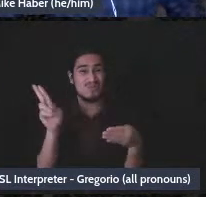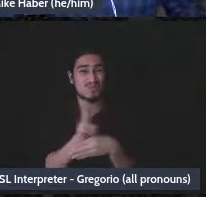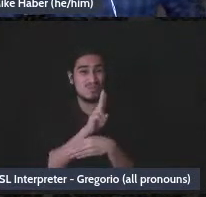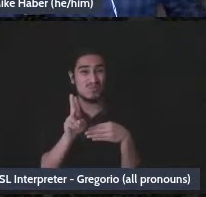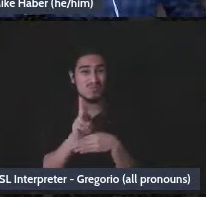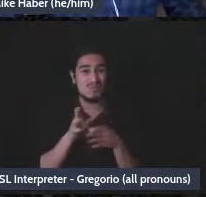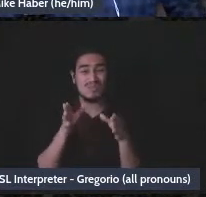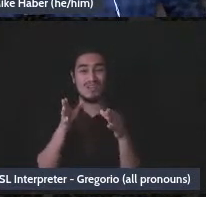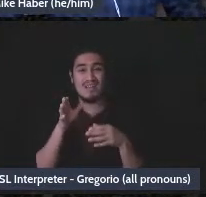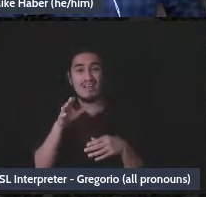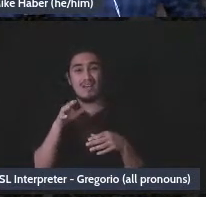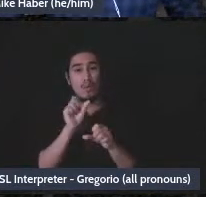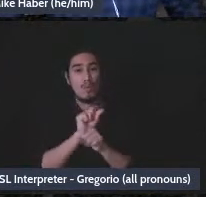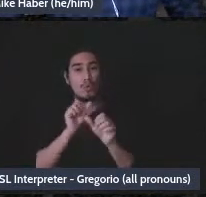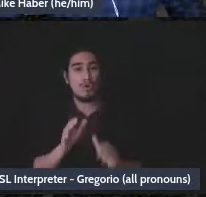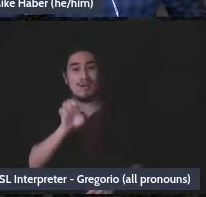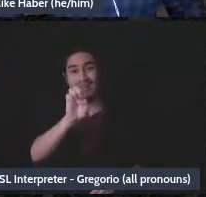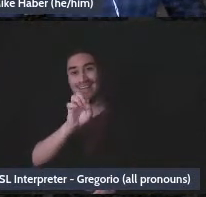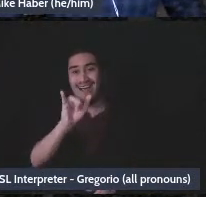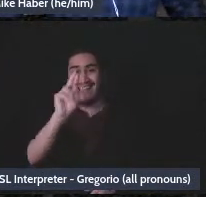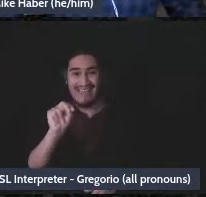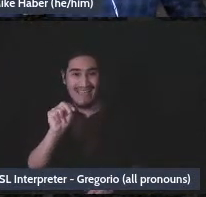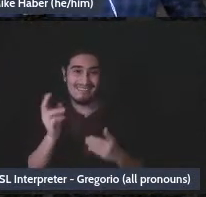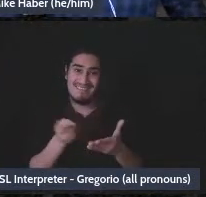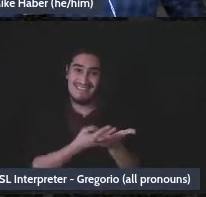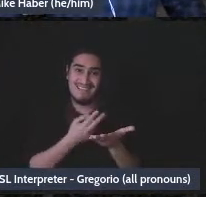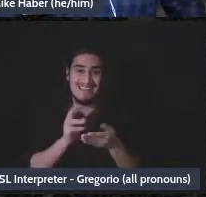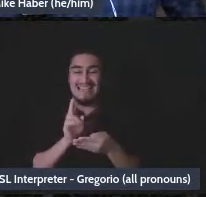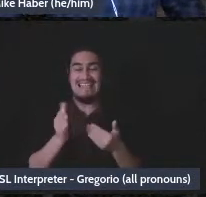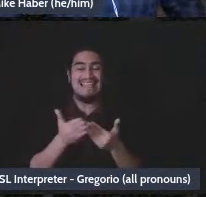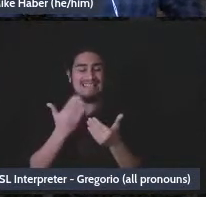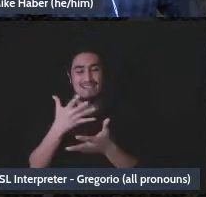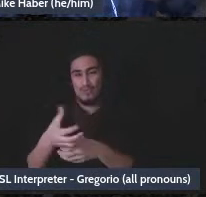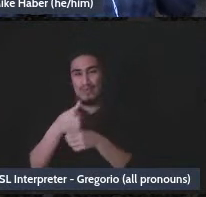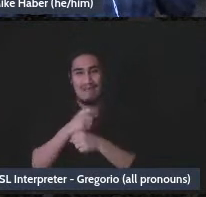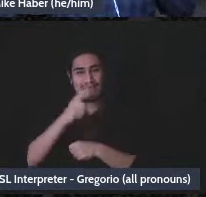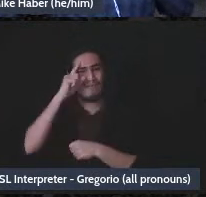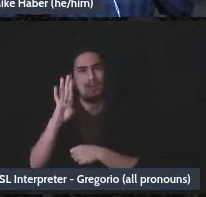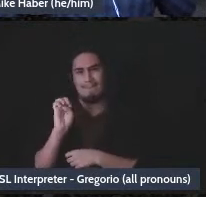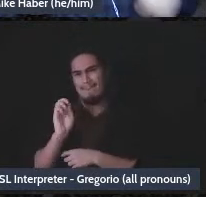identification number and EIN that's for banking purposes only on the IRS website,